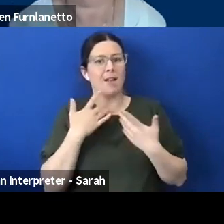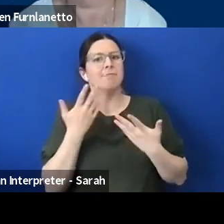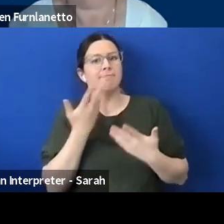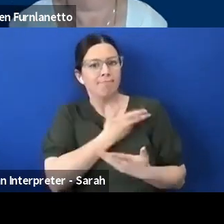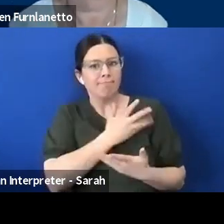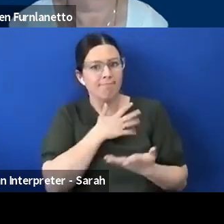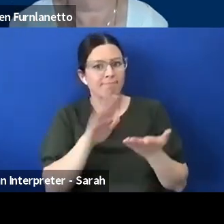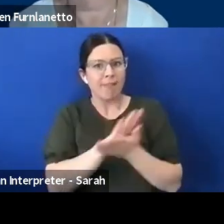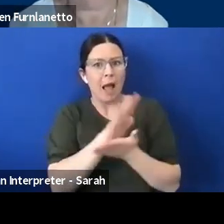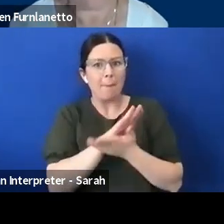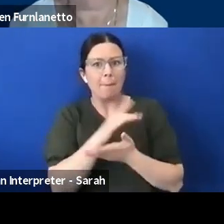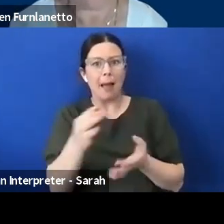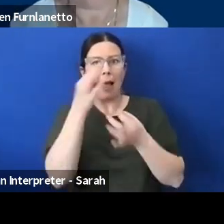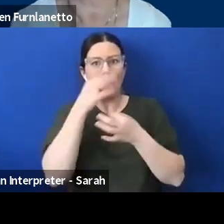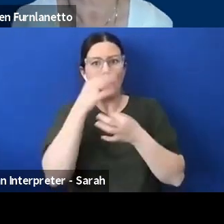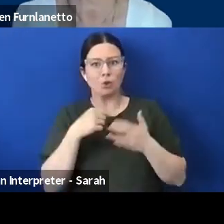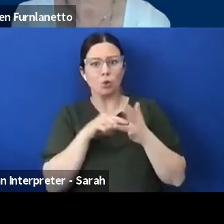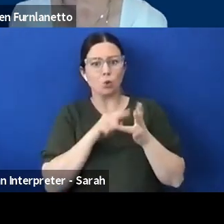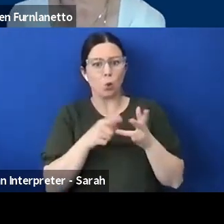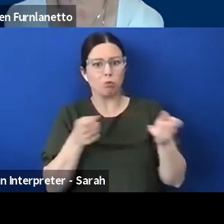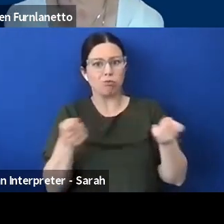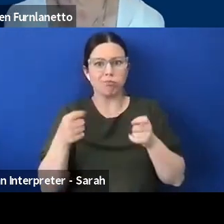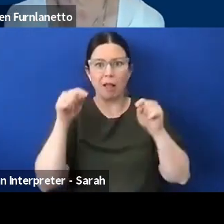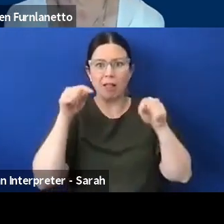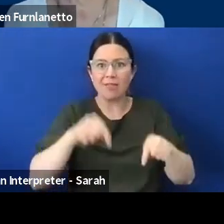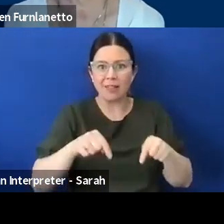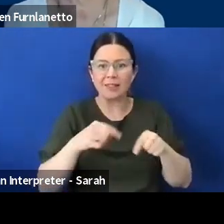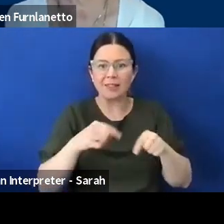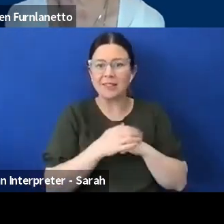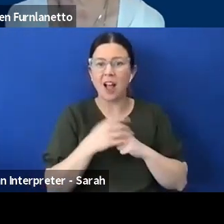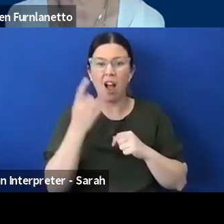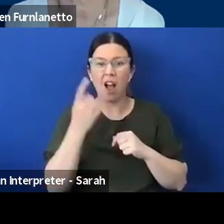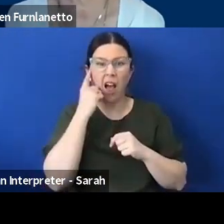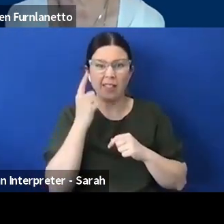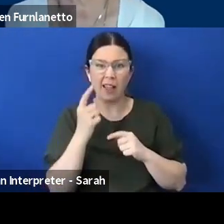host this and I think we can all agree I hope that this really was terrific and informative